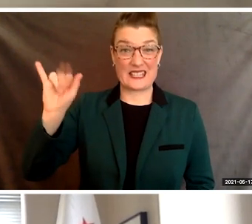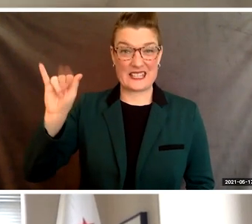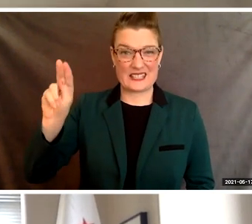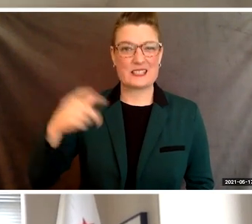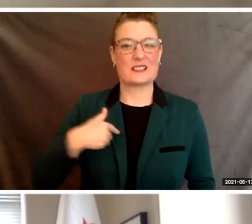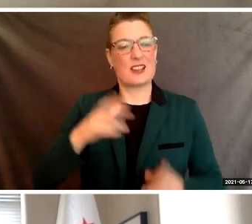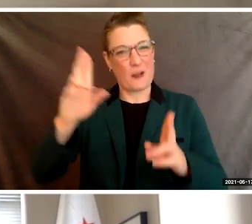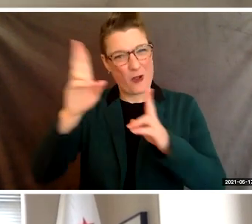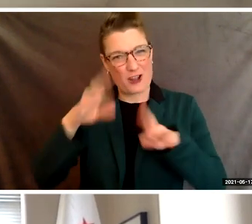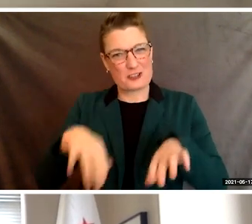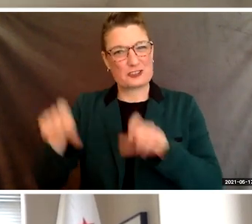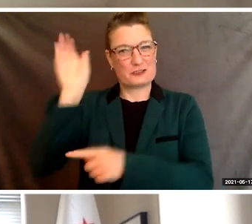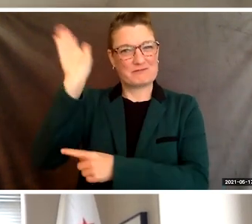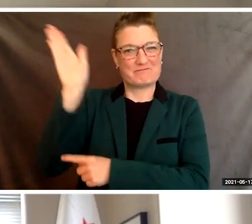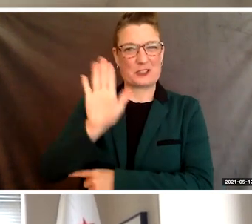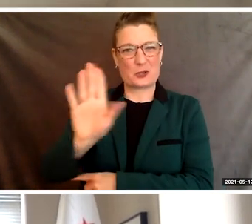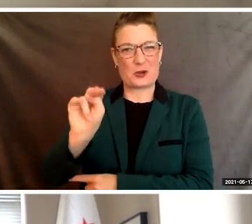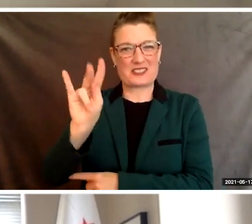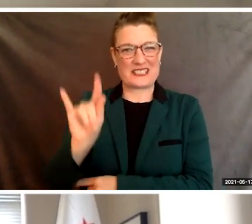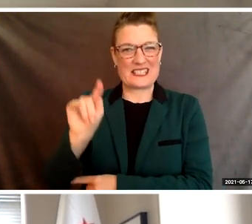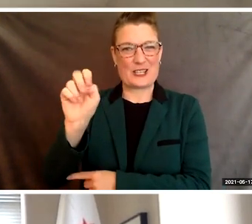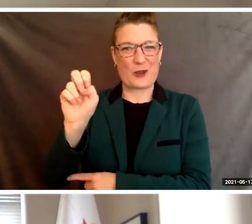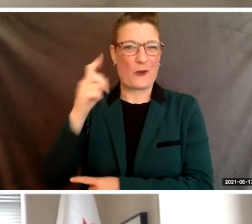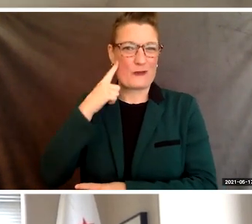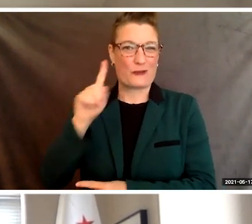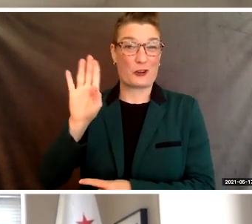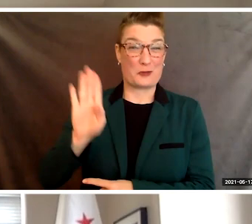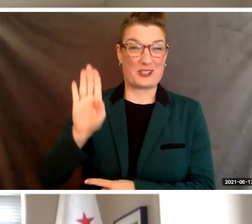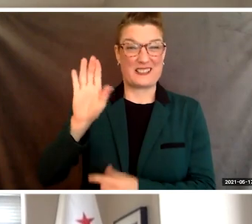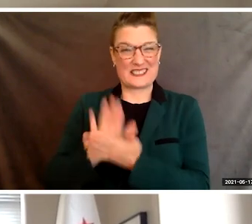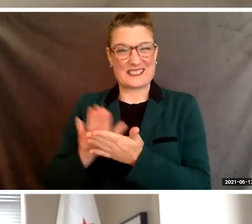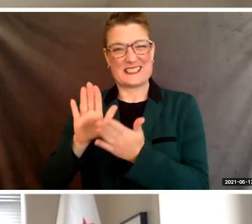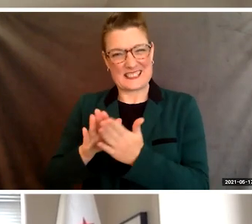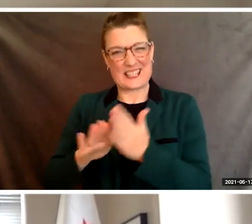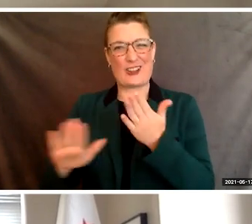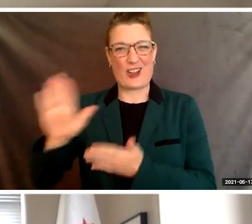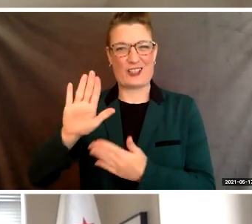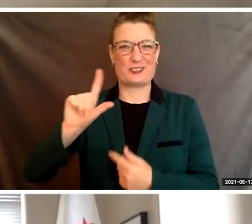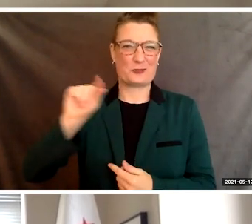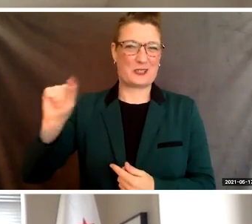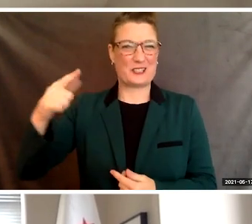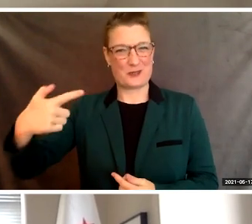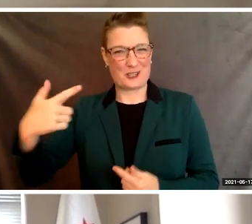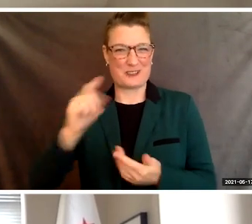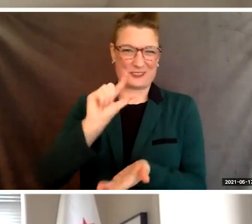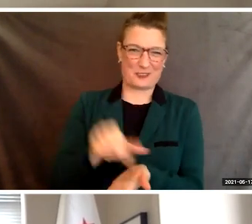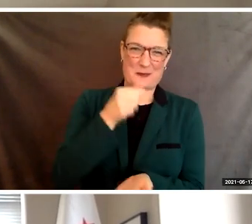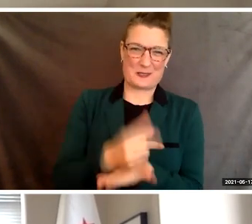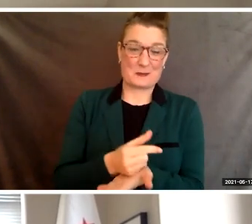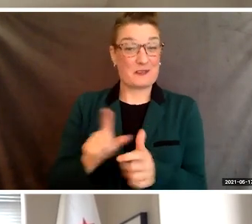for your 2021 Berkeley City College Commencement. I wanna first congratulate all of the graduates this year.